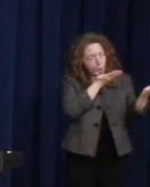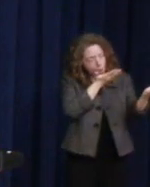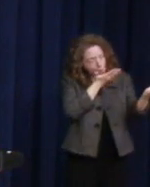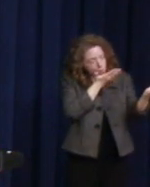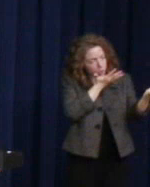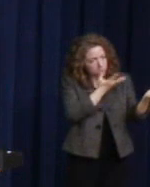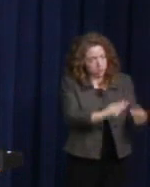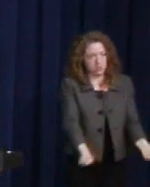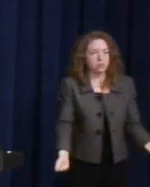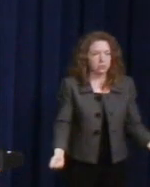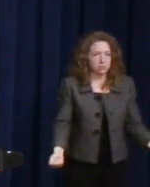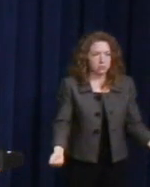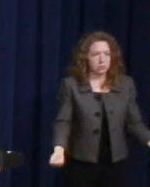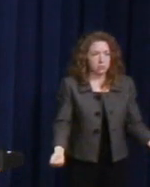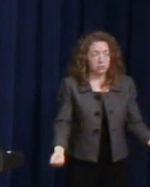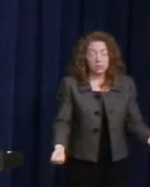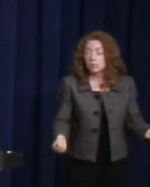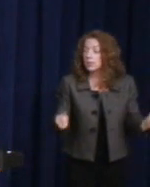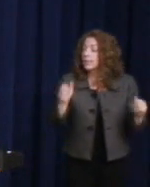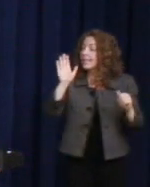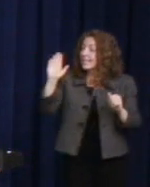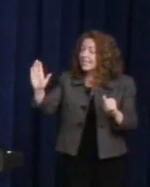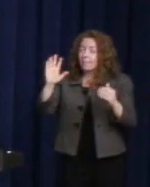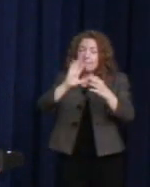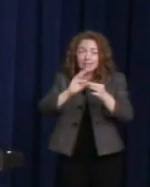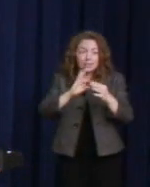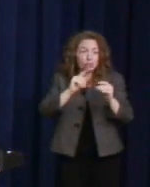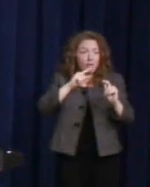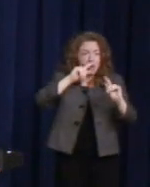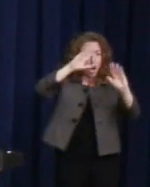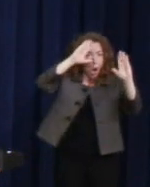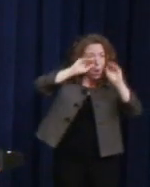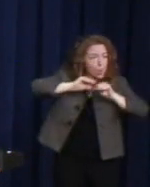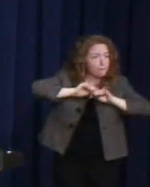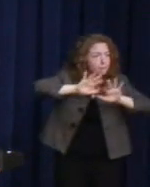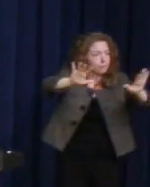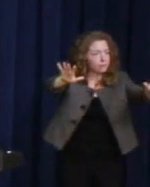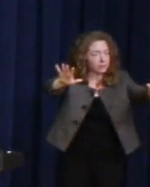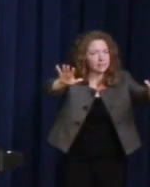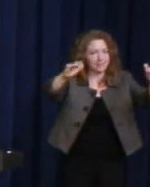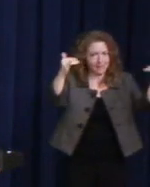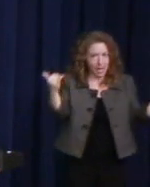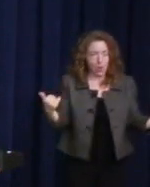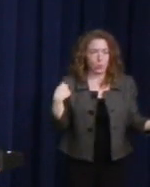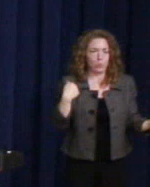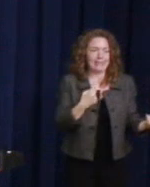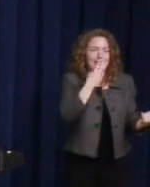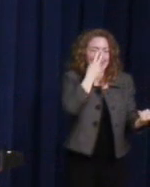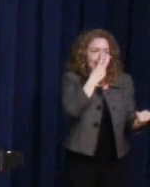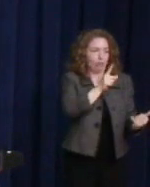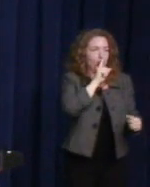Harvey's historic message of hope is becoming reality 35 years after his assassination.